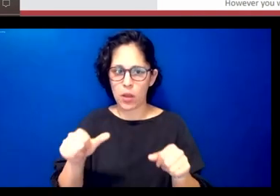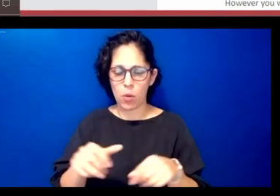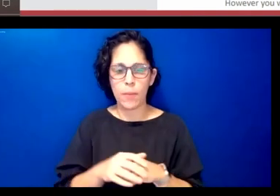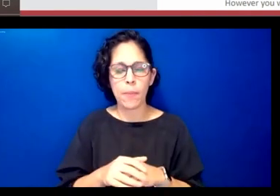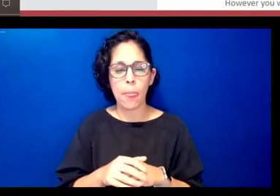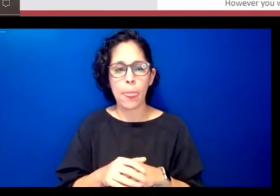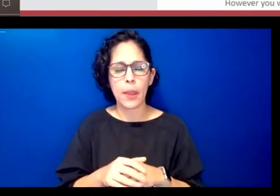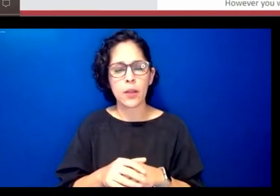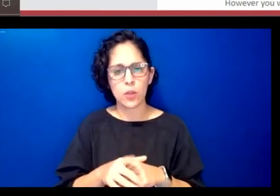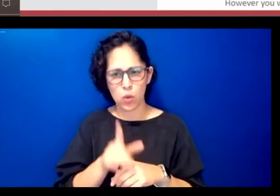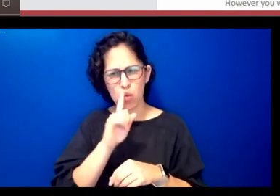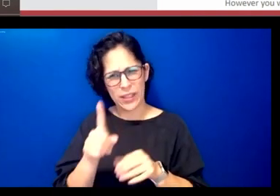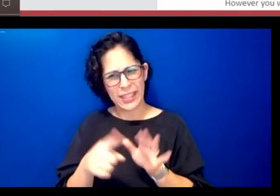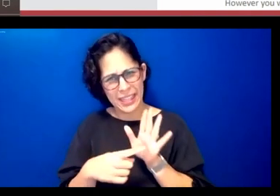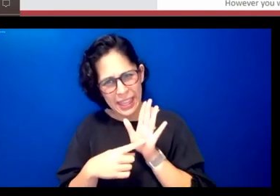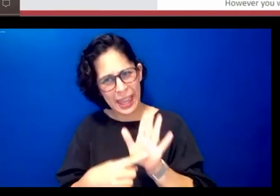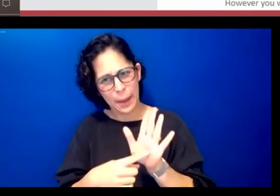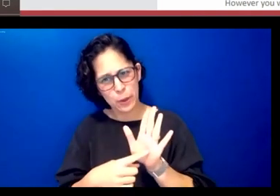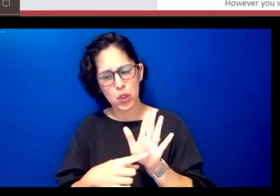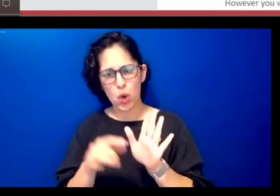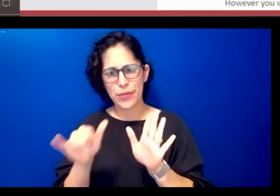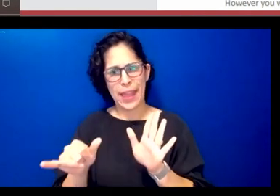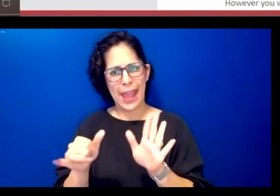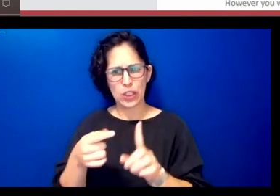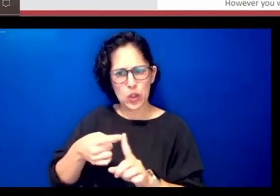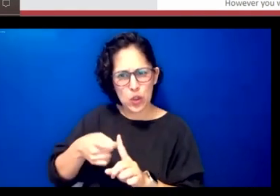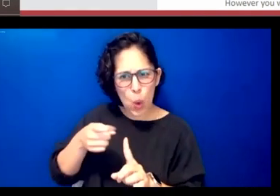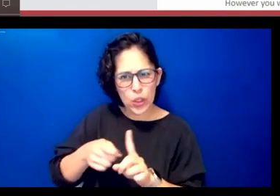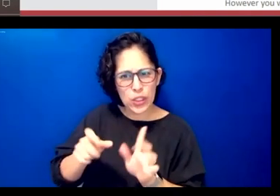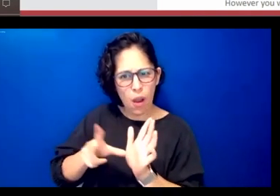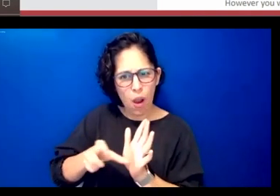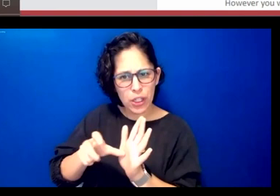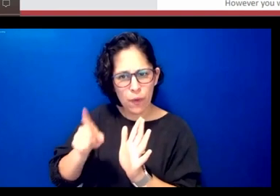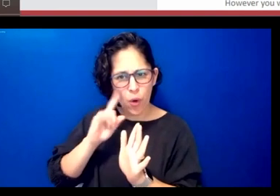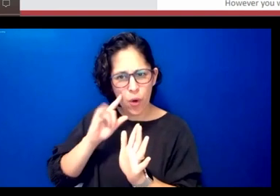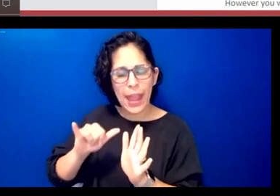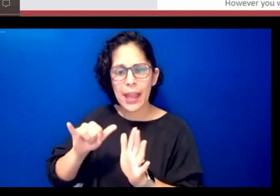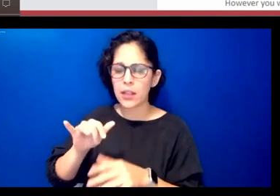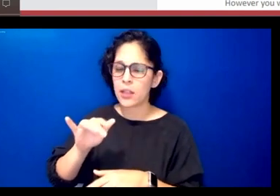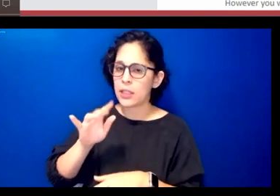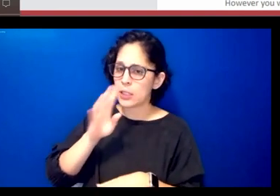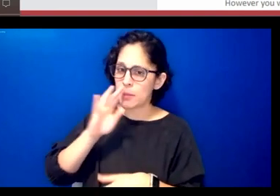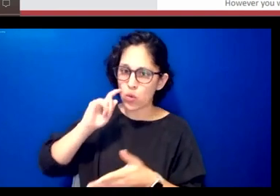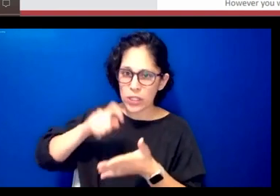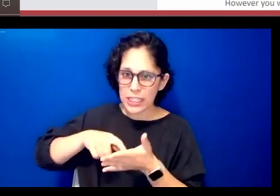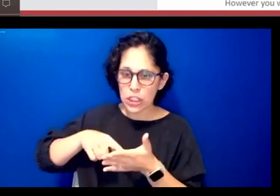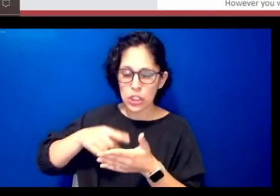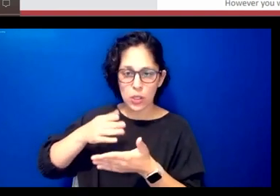the um sort of the source audio for the speech recognition component we included a variety